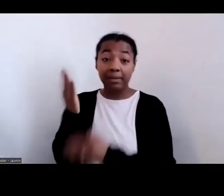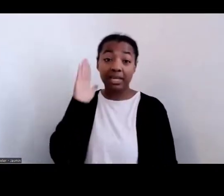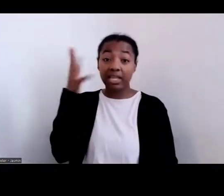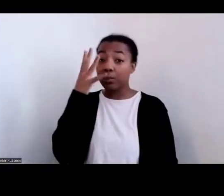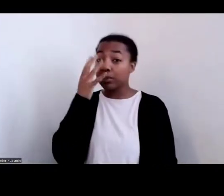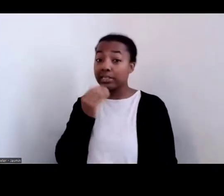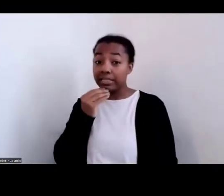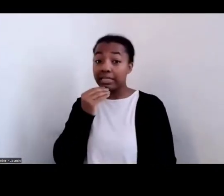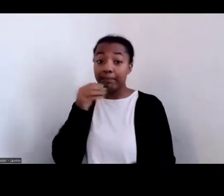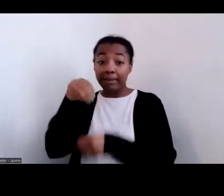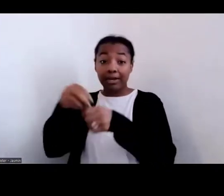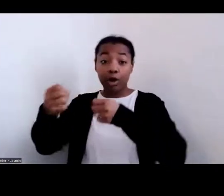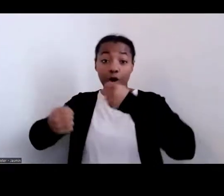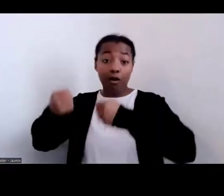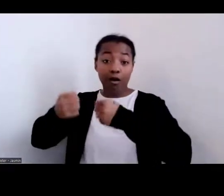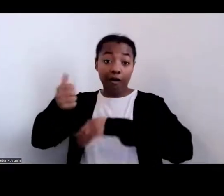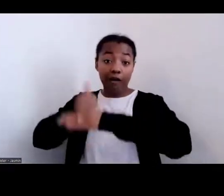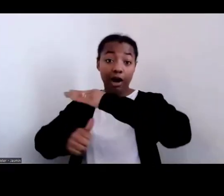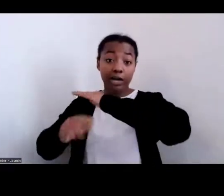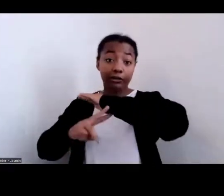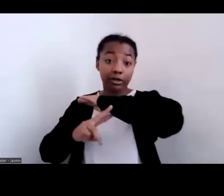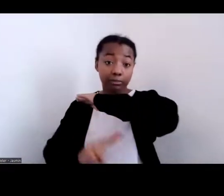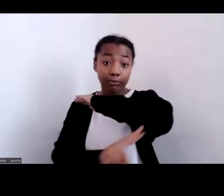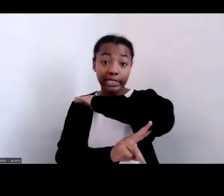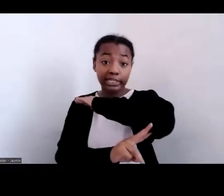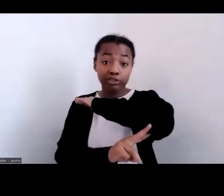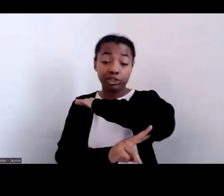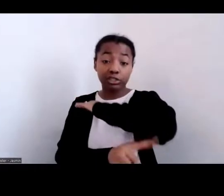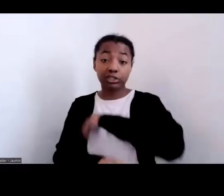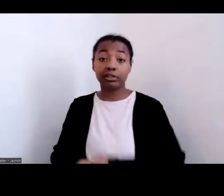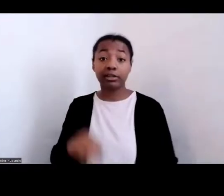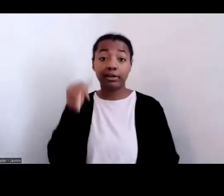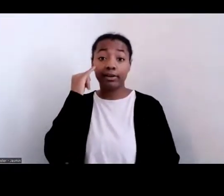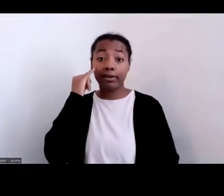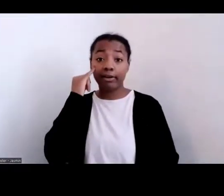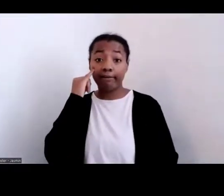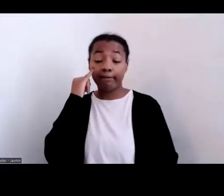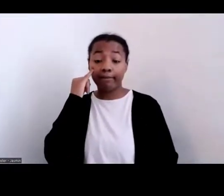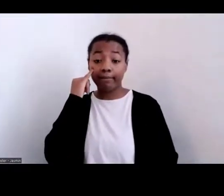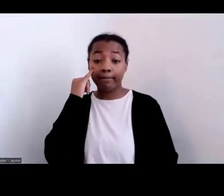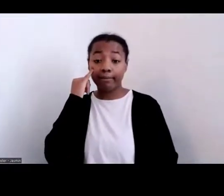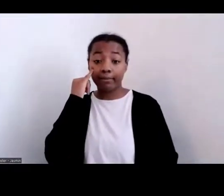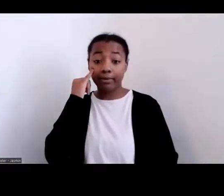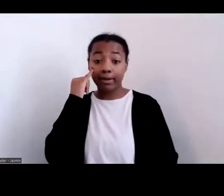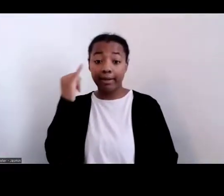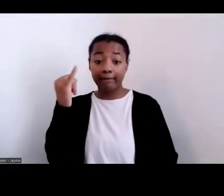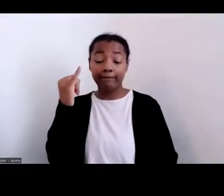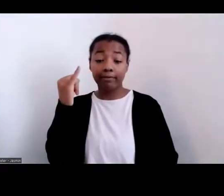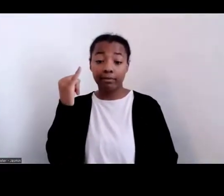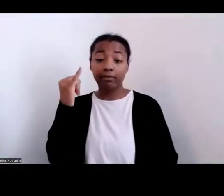their child from one part of the DMV ‑‑ the District ‑‑ the D.C.,